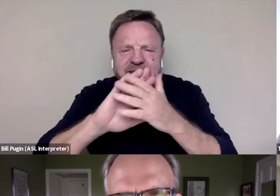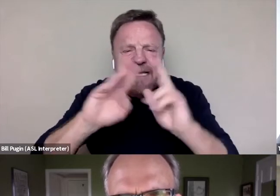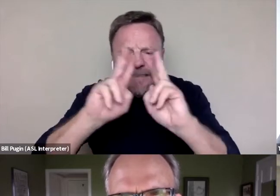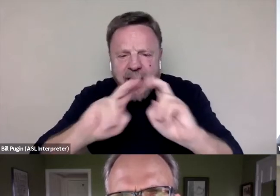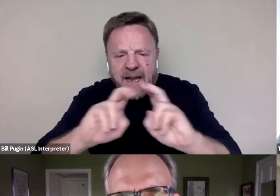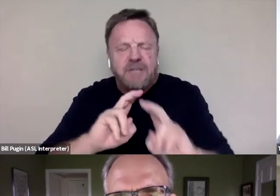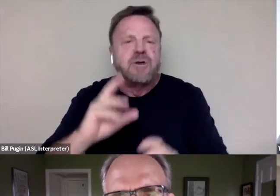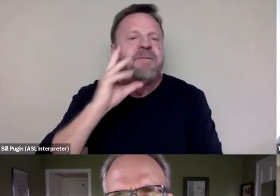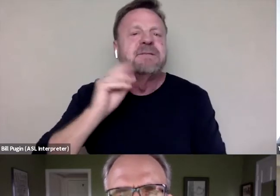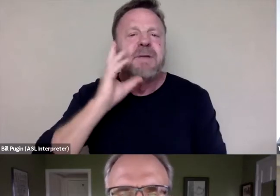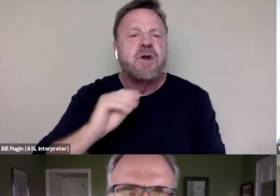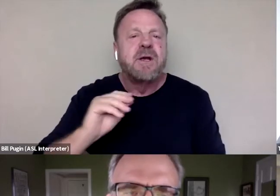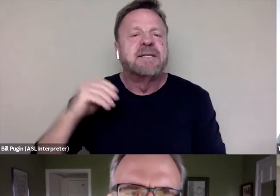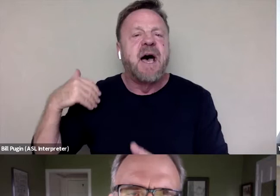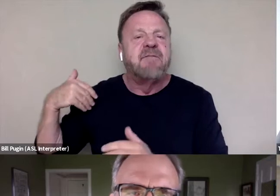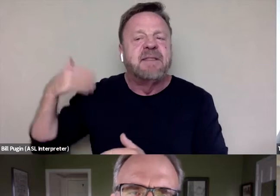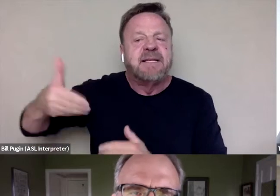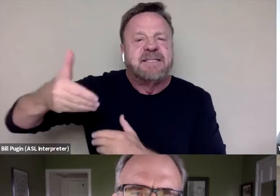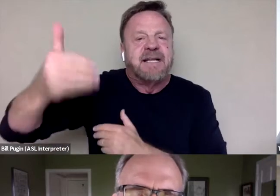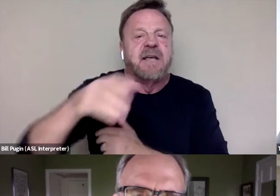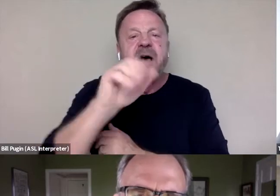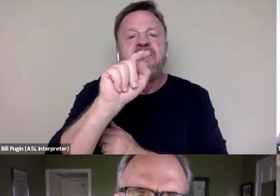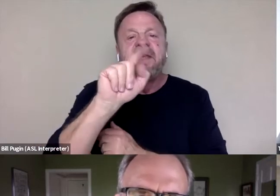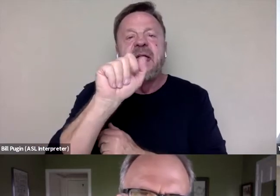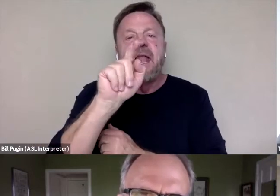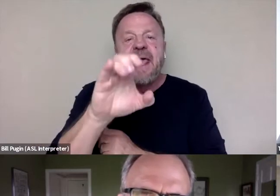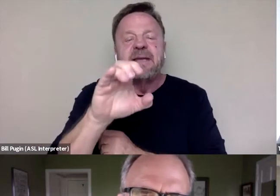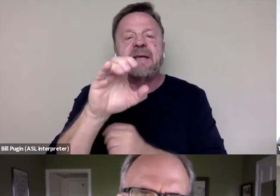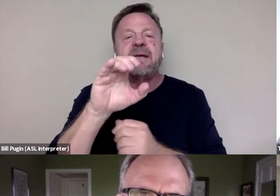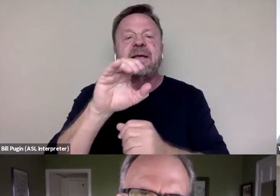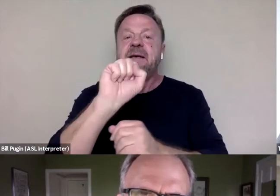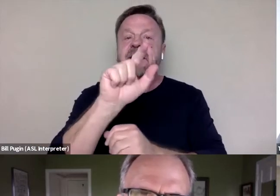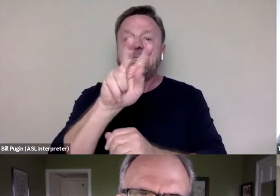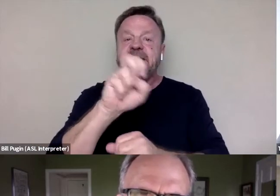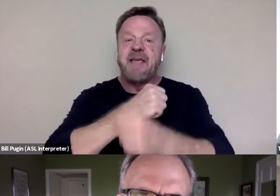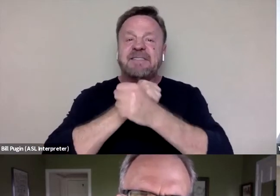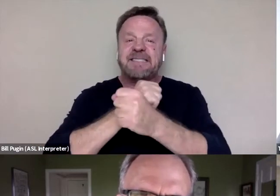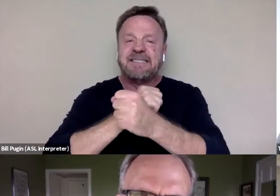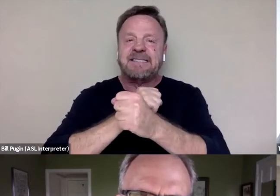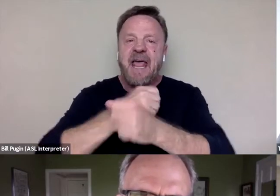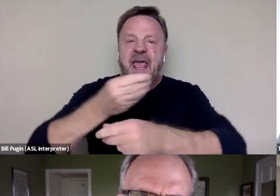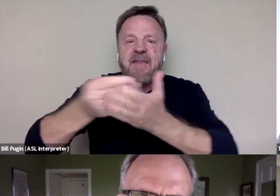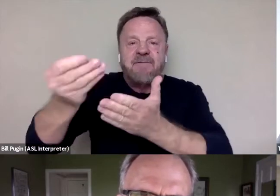of the descendants of the Atlantic slave trade. And again, there's really nothing more